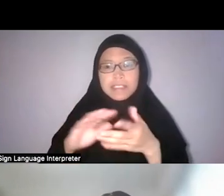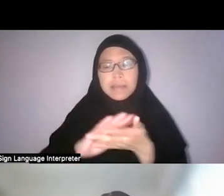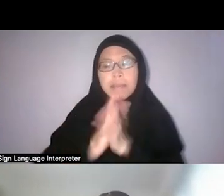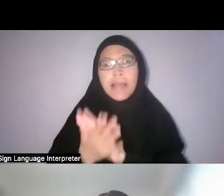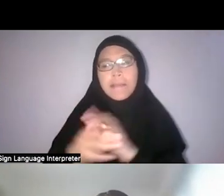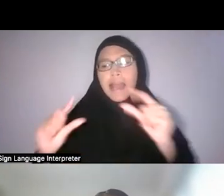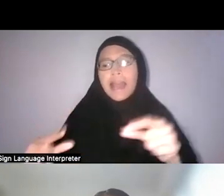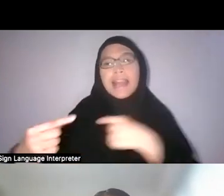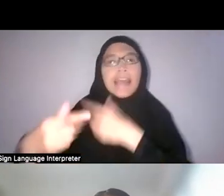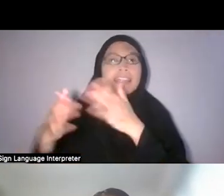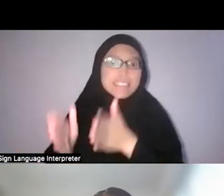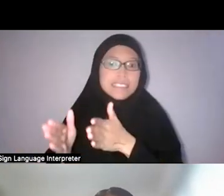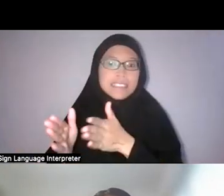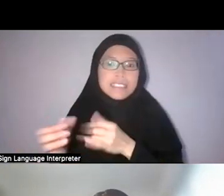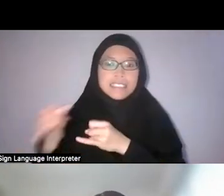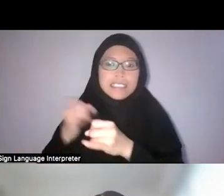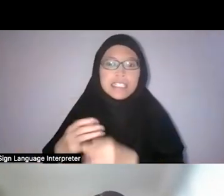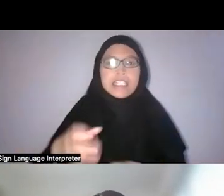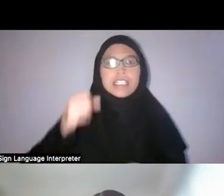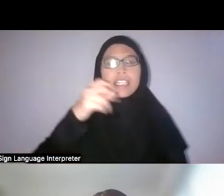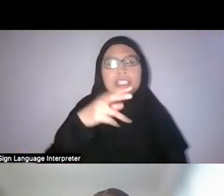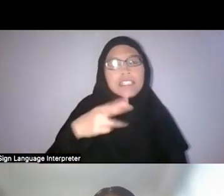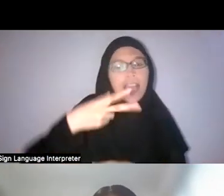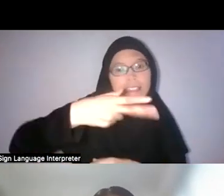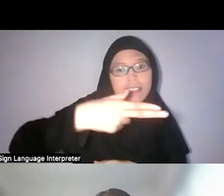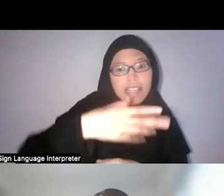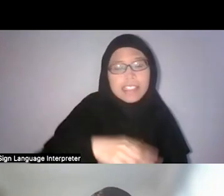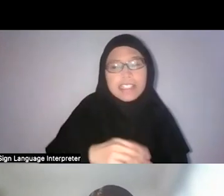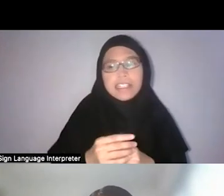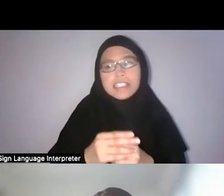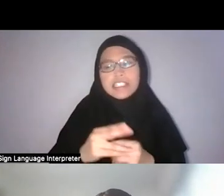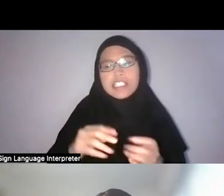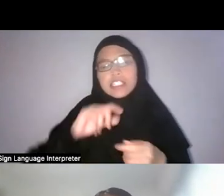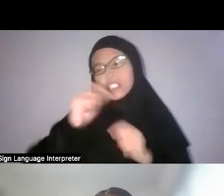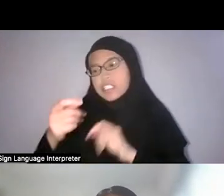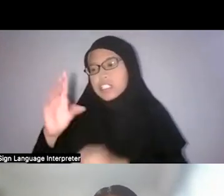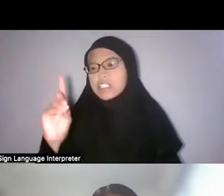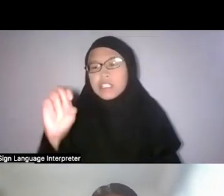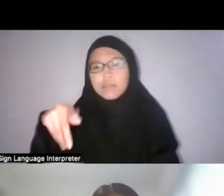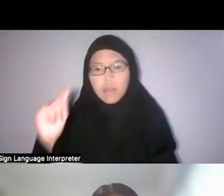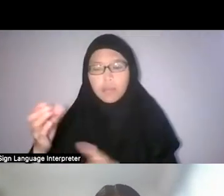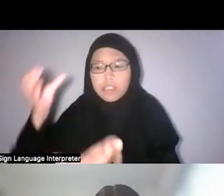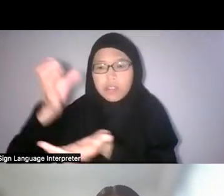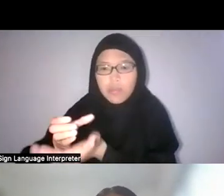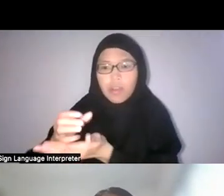in the sense that she takes the cutting and she repots it and nurtures it and gives it a new kind of life.